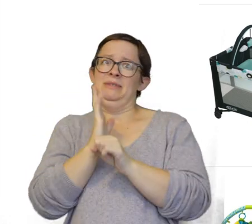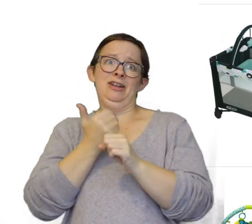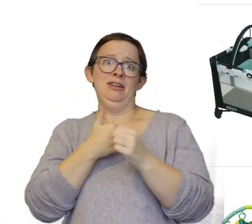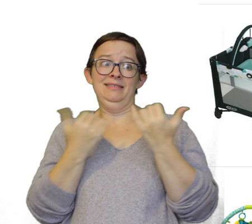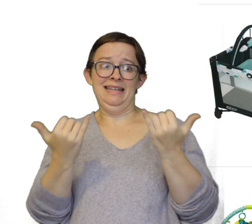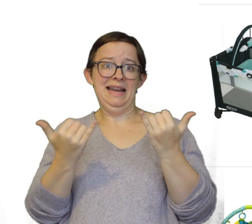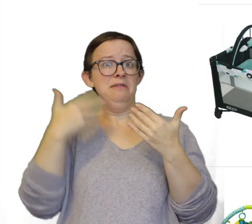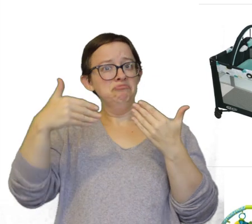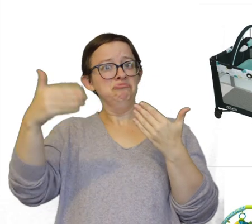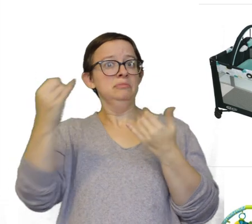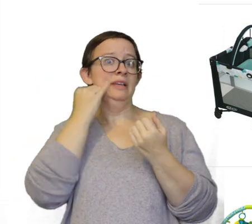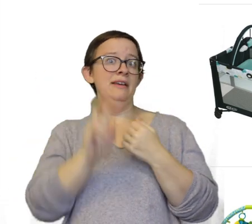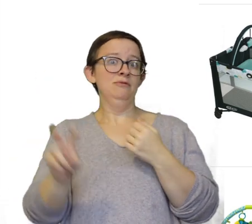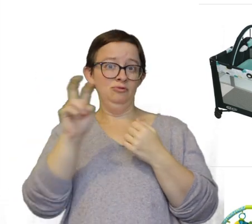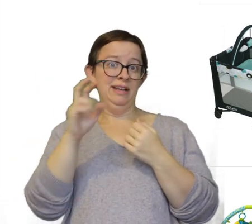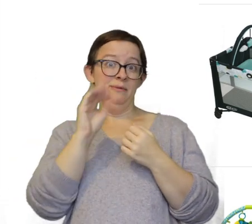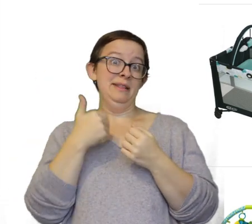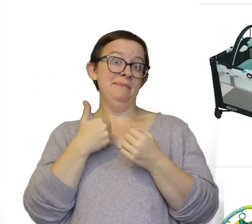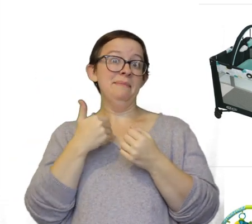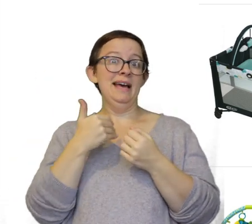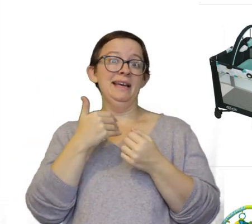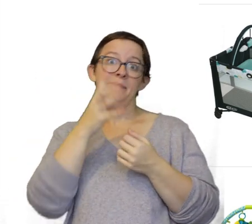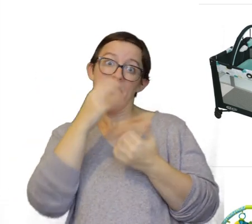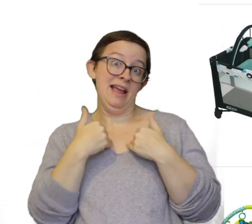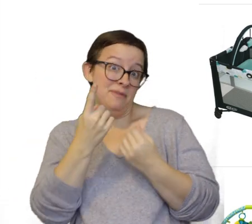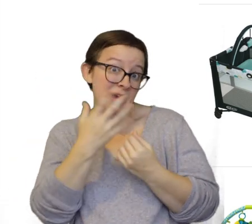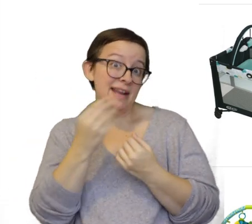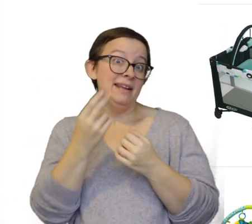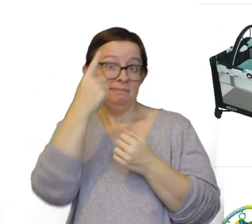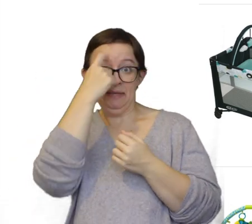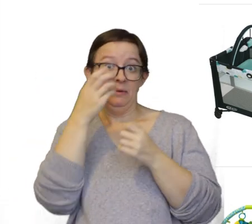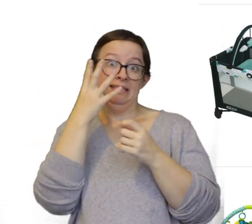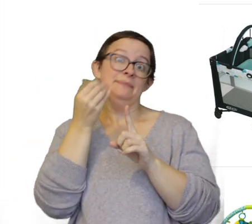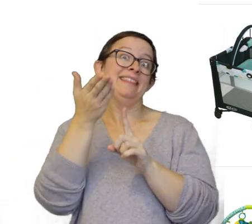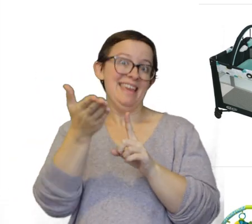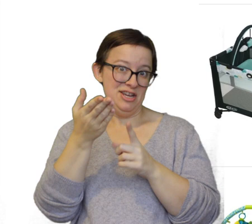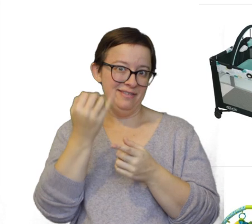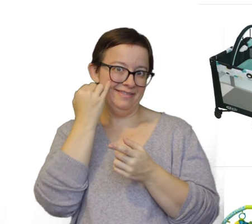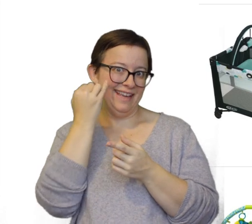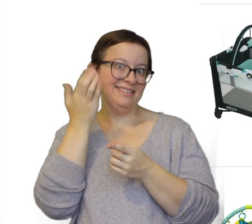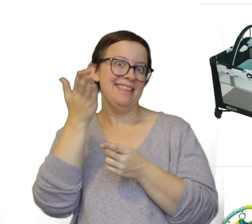you know every once in a while when we travel with my family. My mother has one and that's what Mikko sleeps in when he is at their house